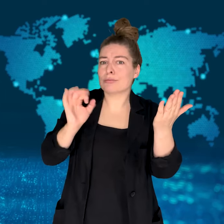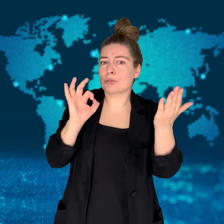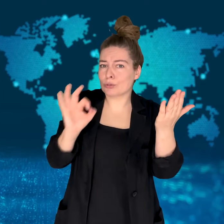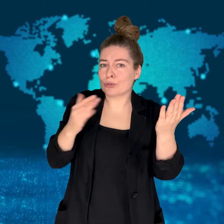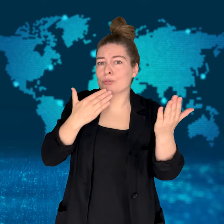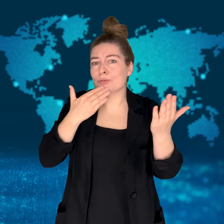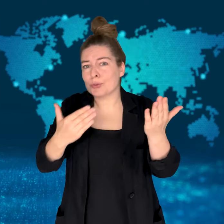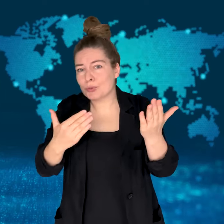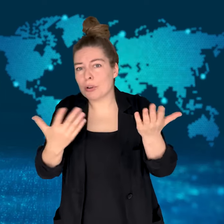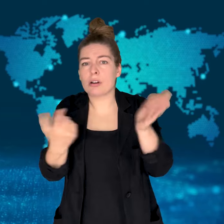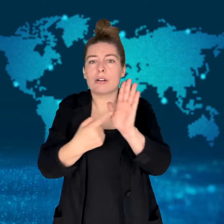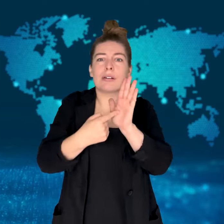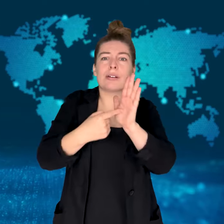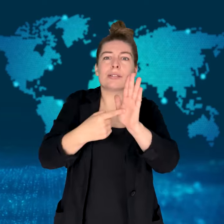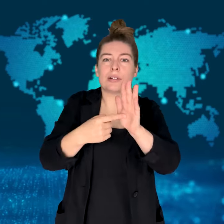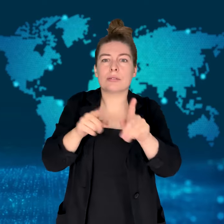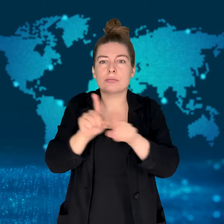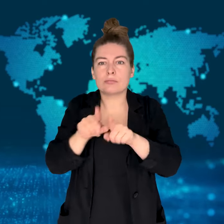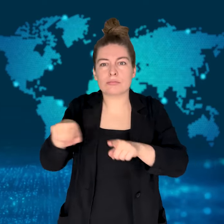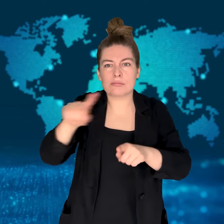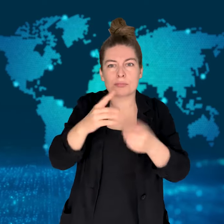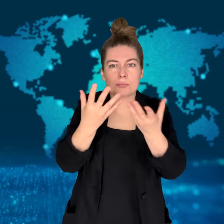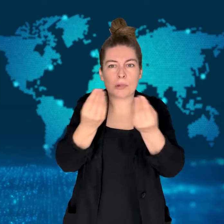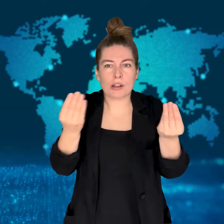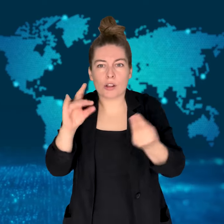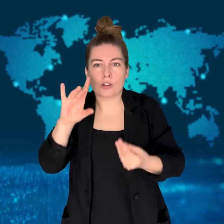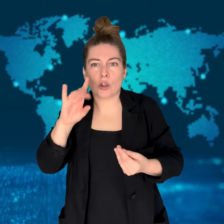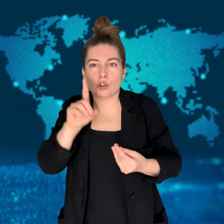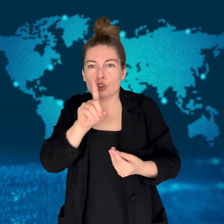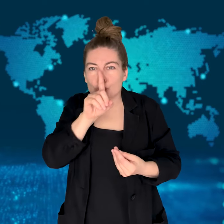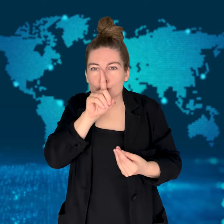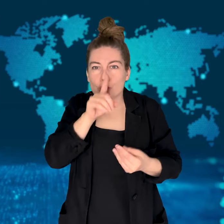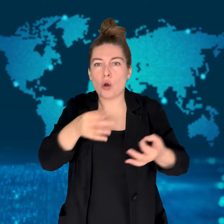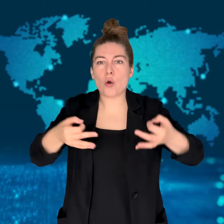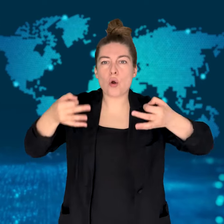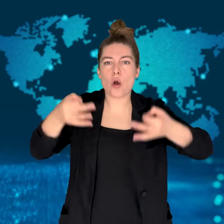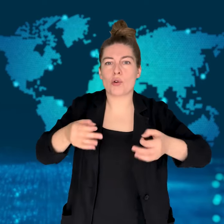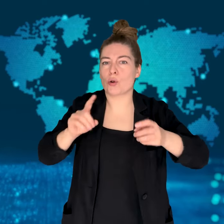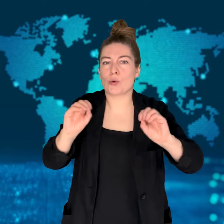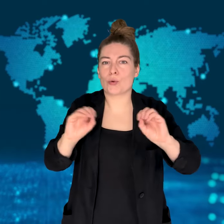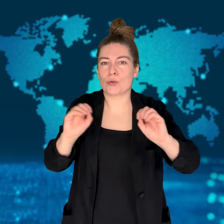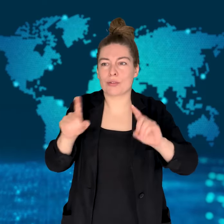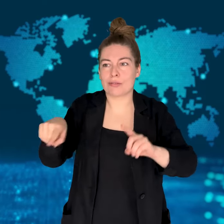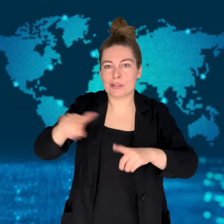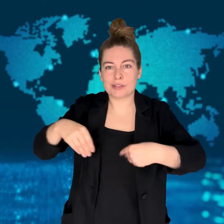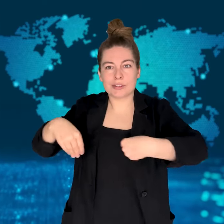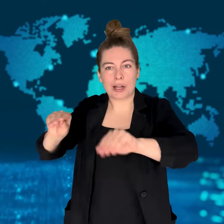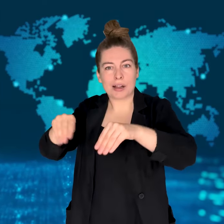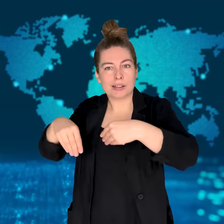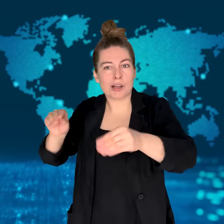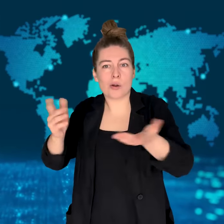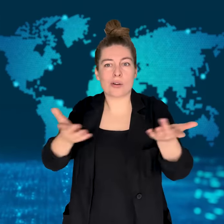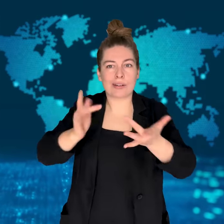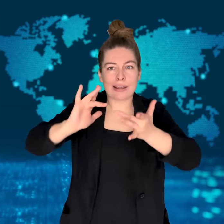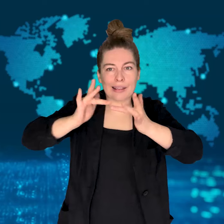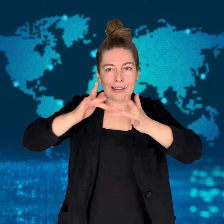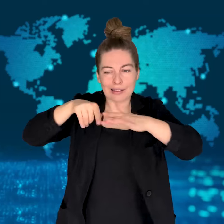The organization admits that other parts of the bill make sense,